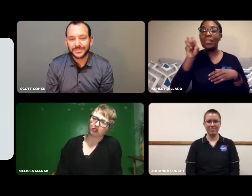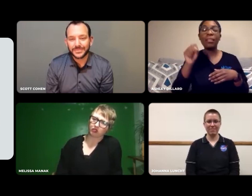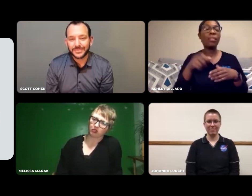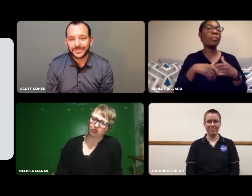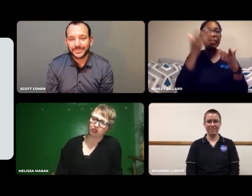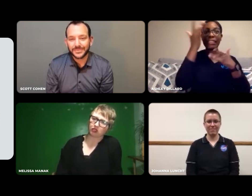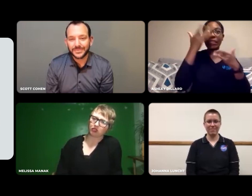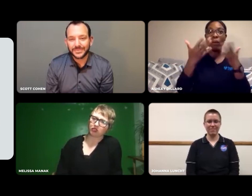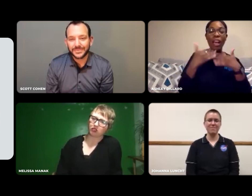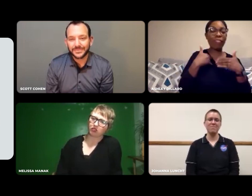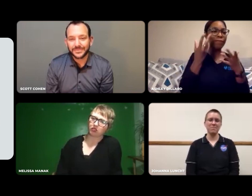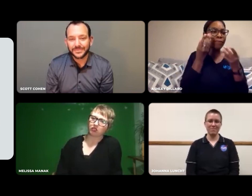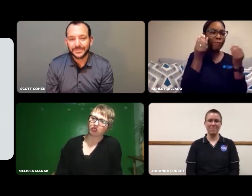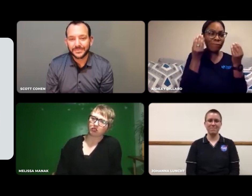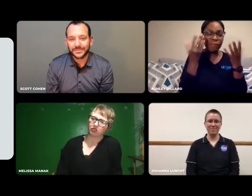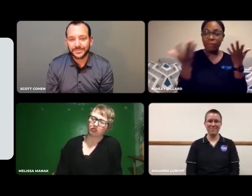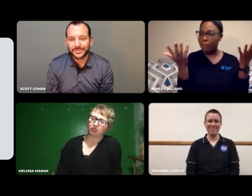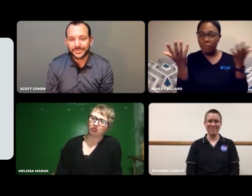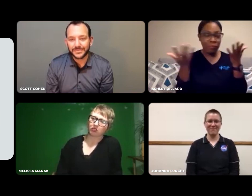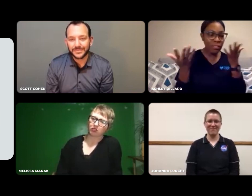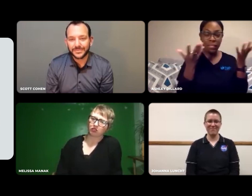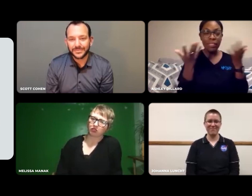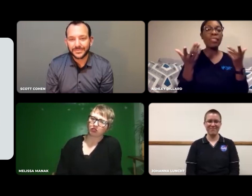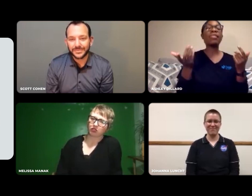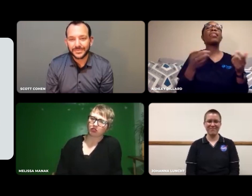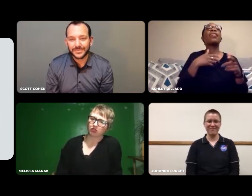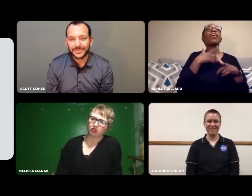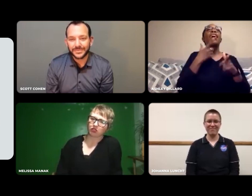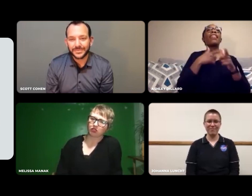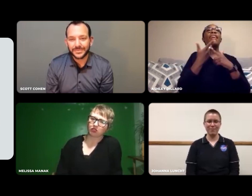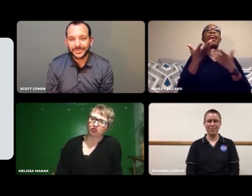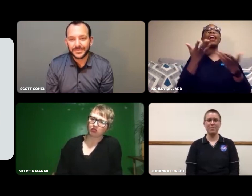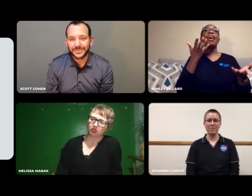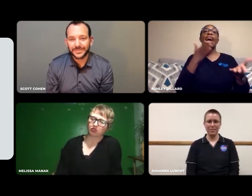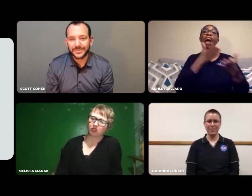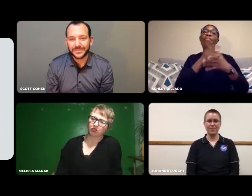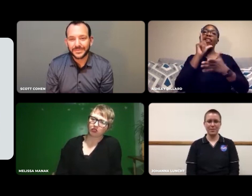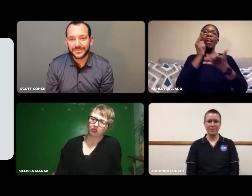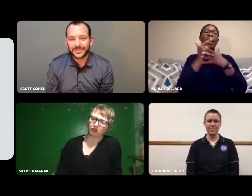organisms, and analysis of diseases.